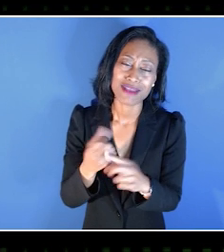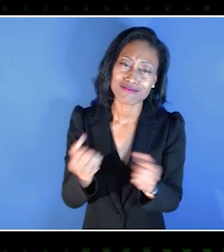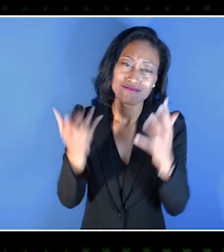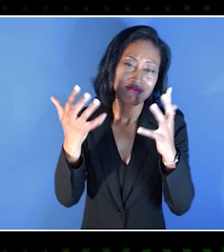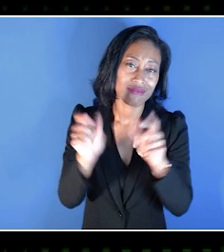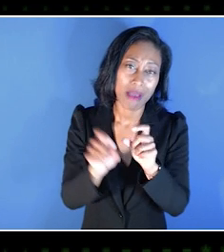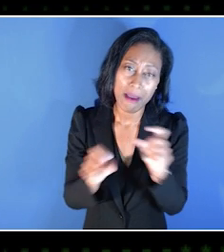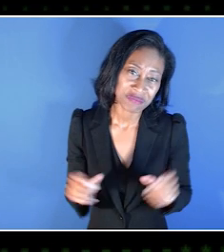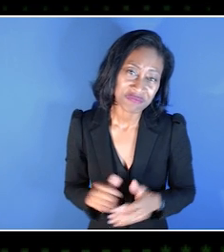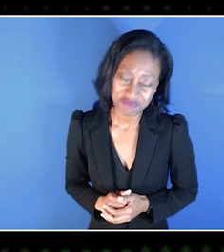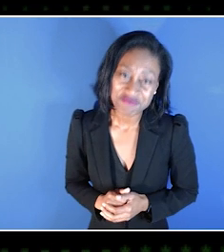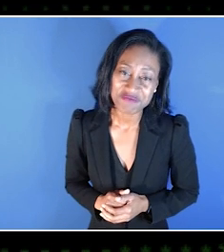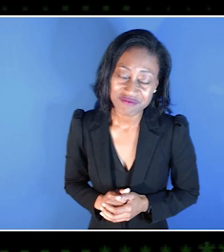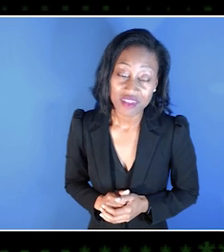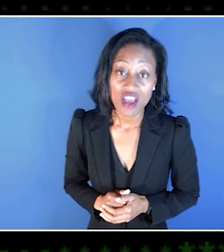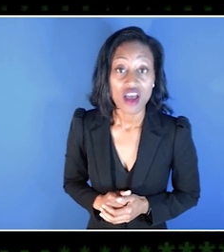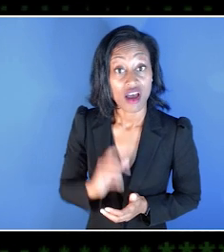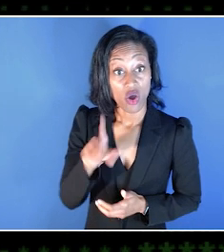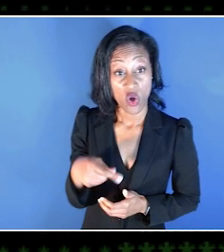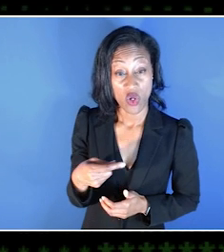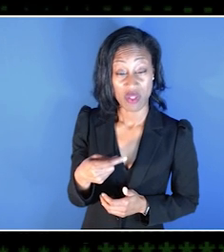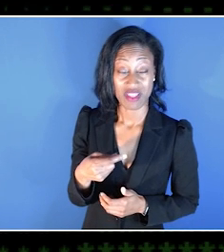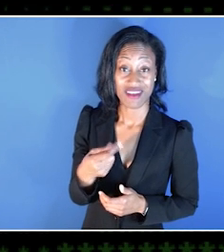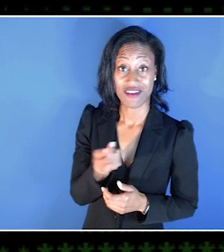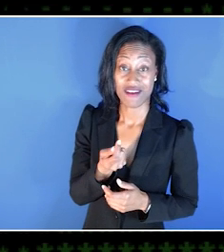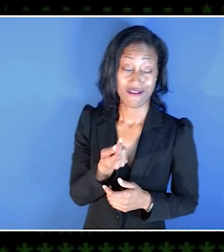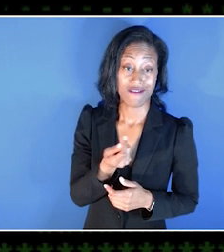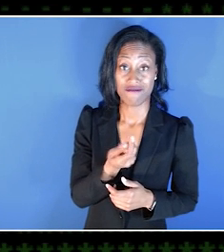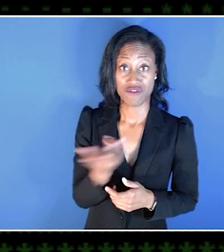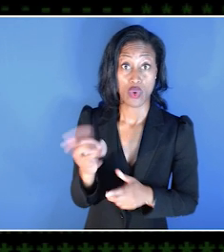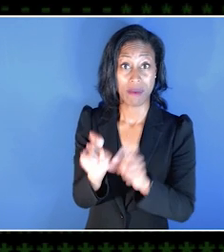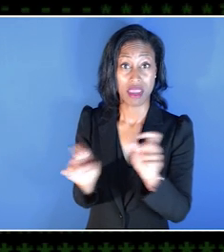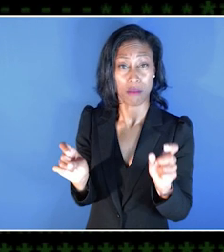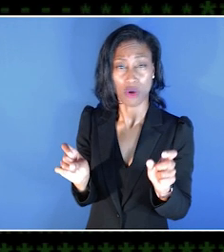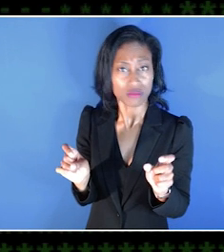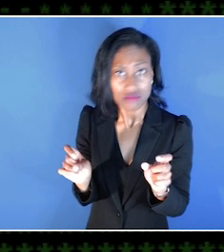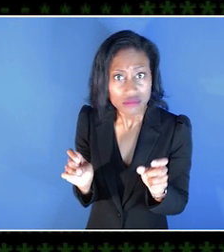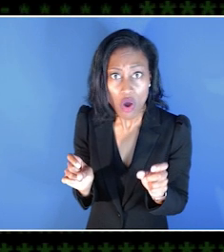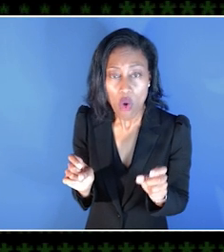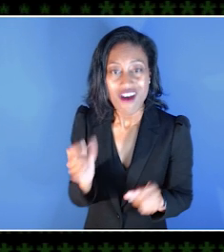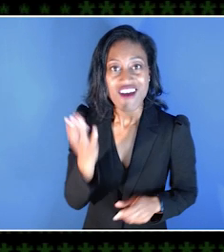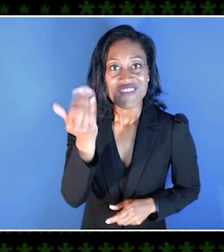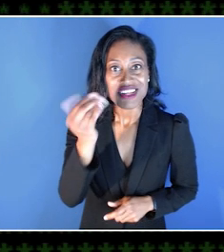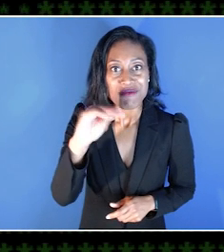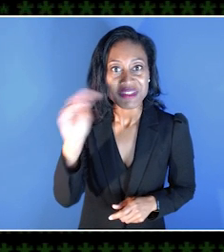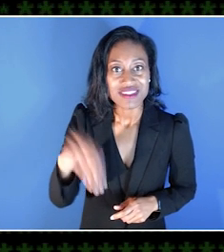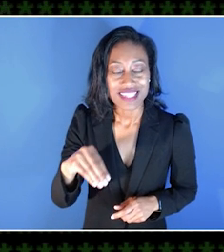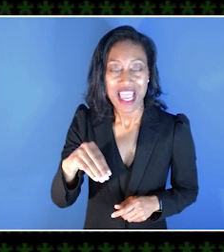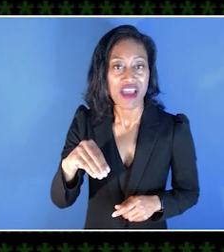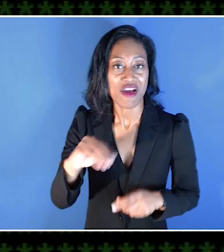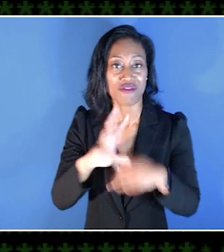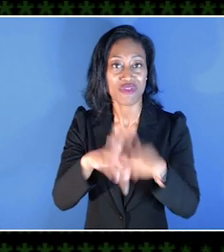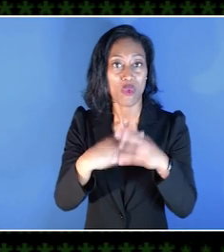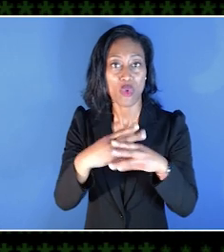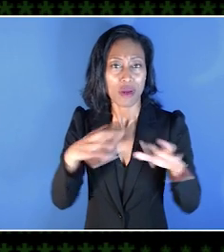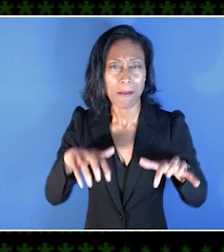This isn't just a small number of people. Fifteen percent of the world's population in some form is disabled.